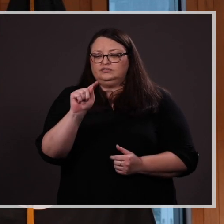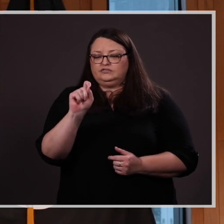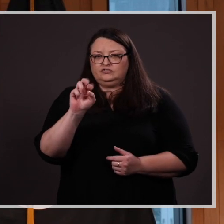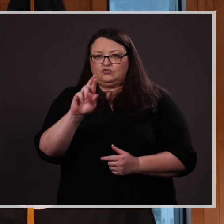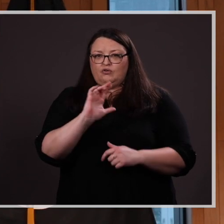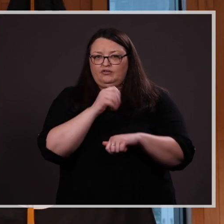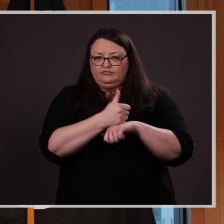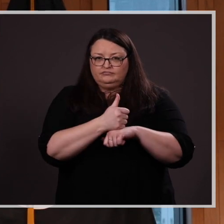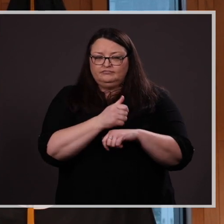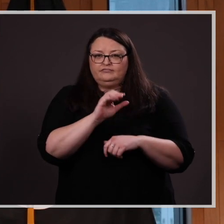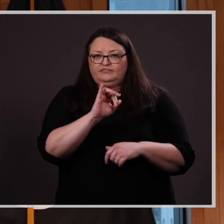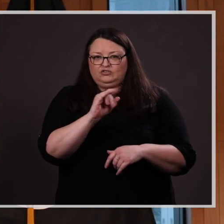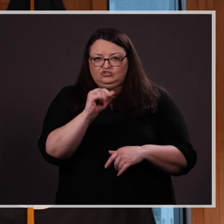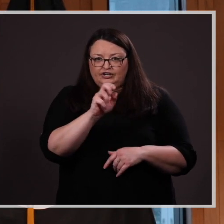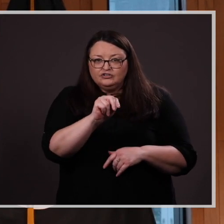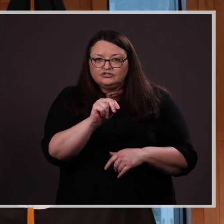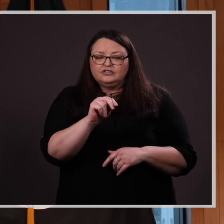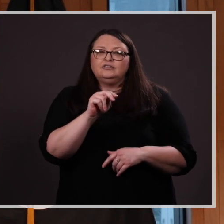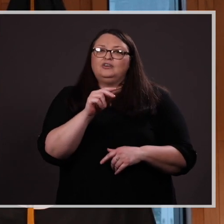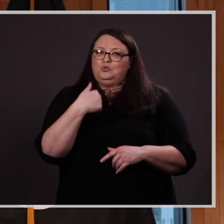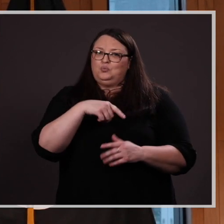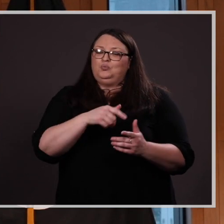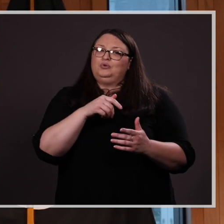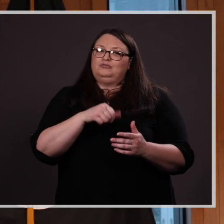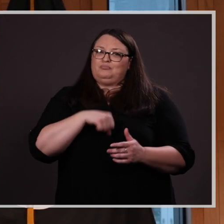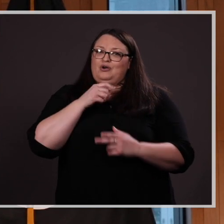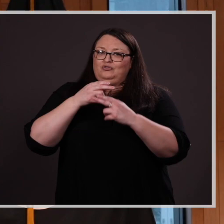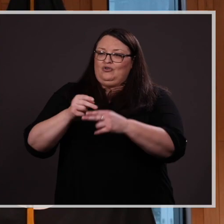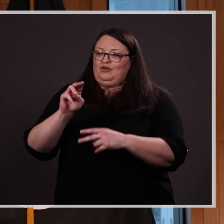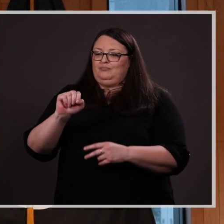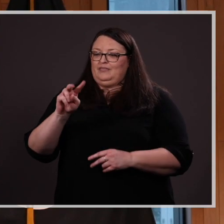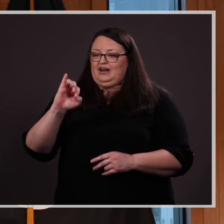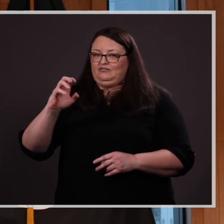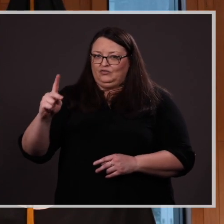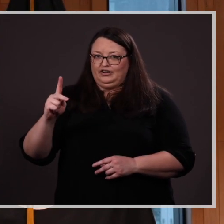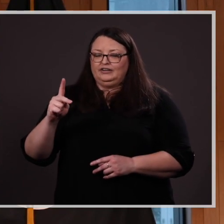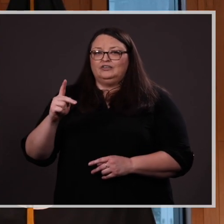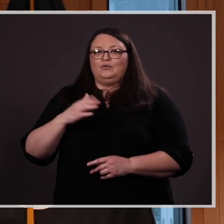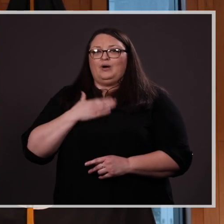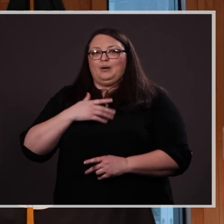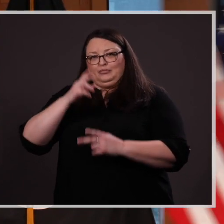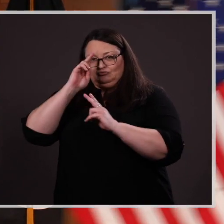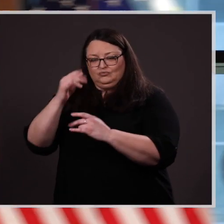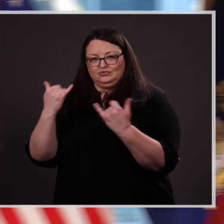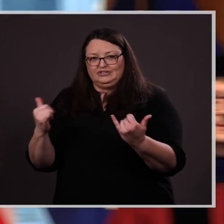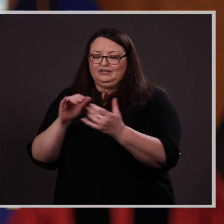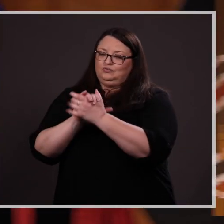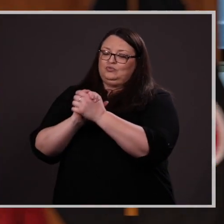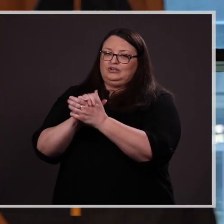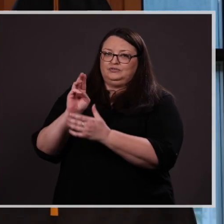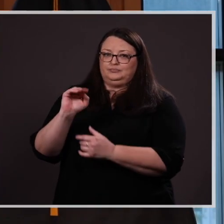him a Maverick. We are pleased to honor him today. Congratulations, Matt!